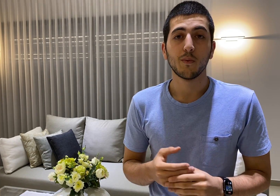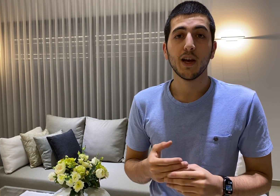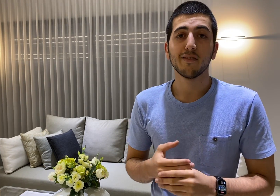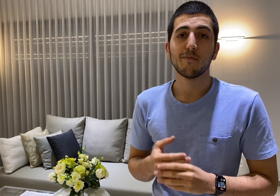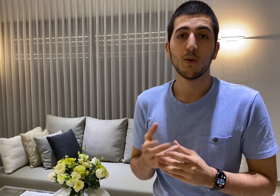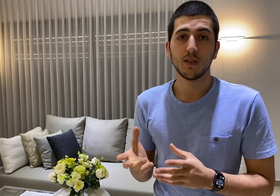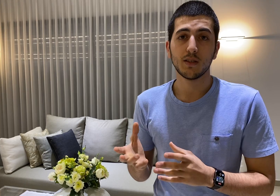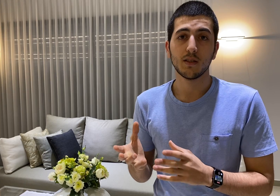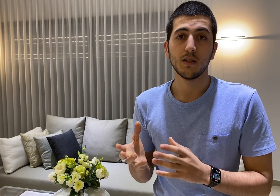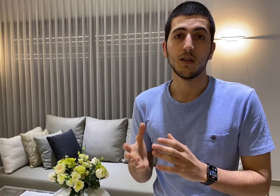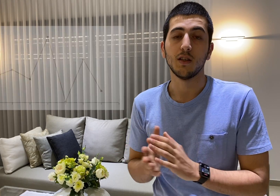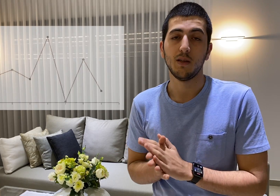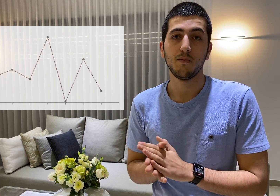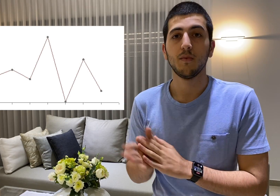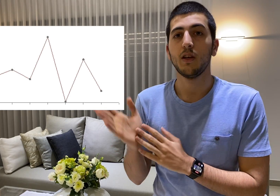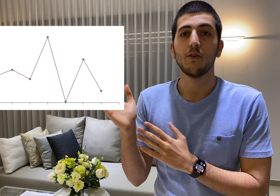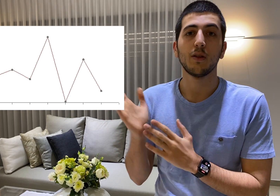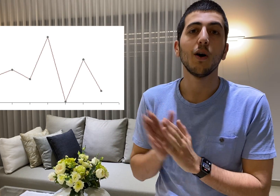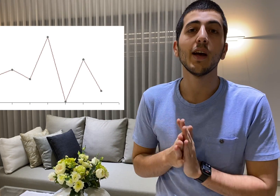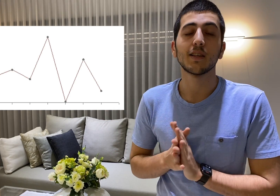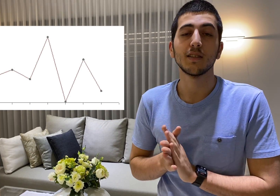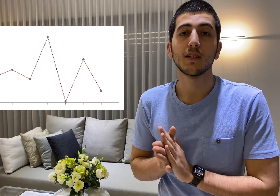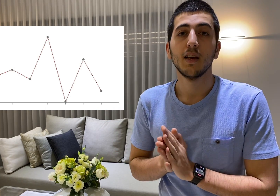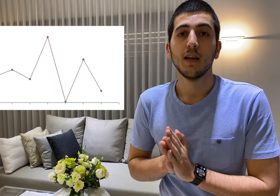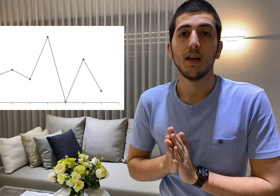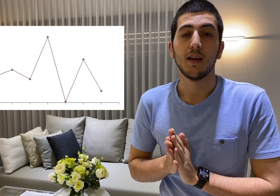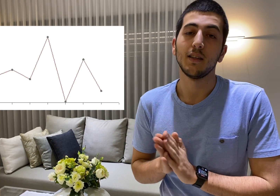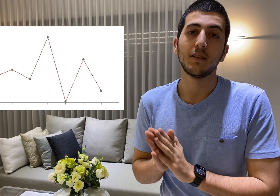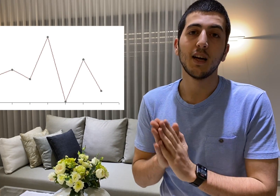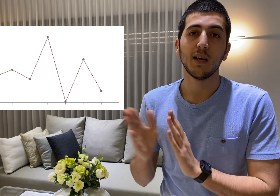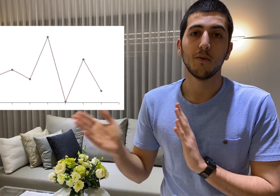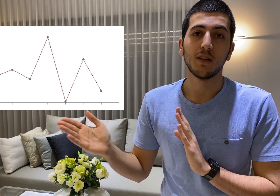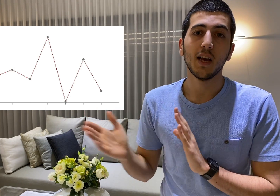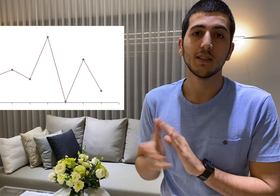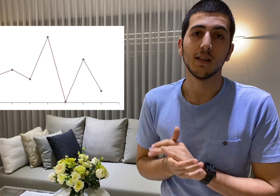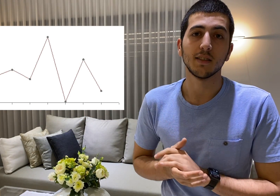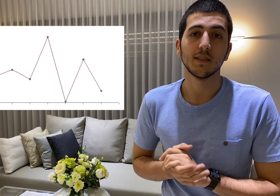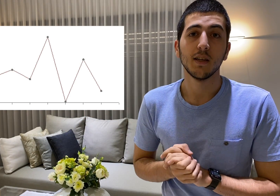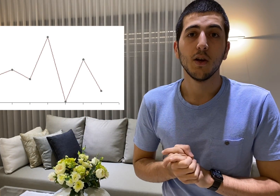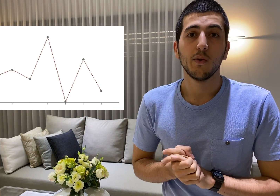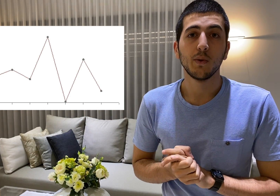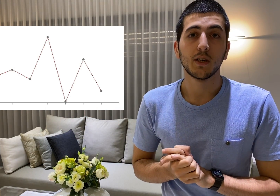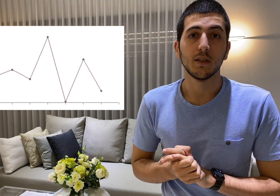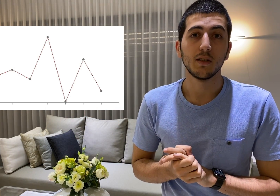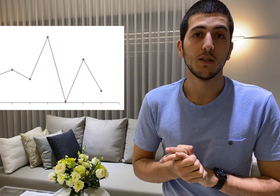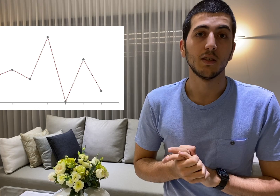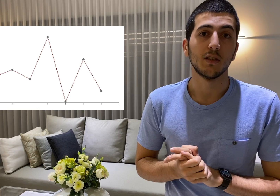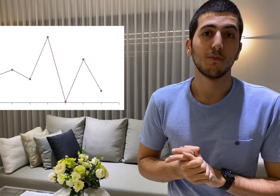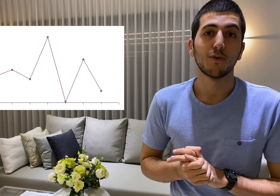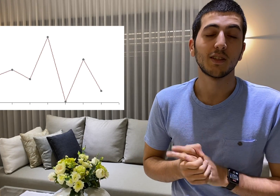we have points here on the y axis and time on the x axis we can for example